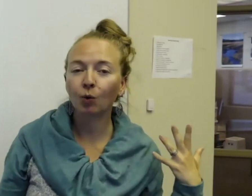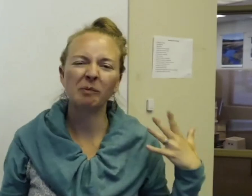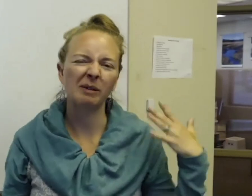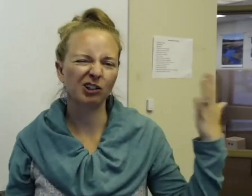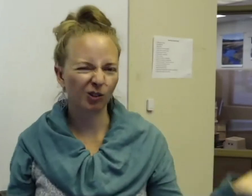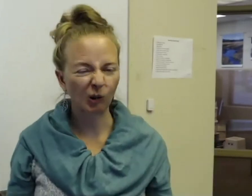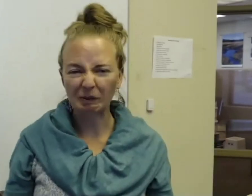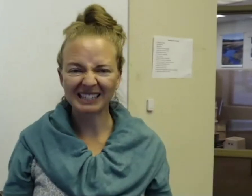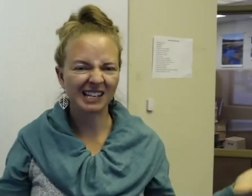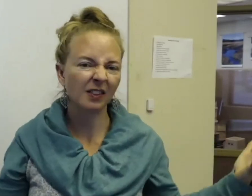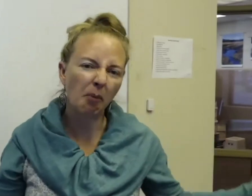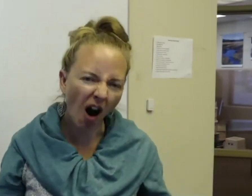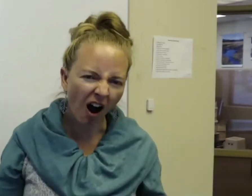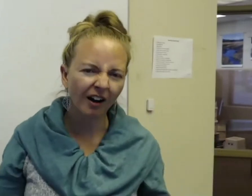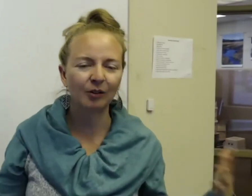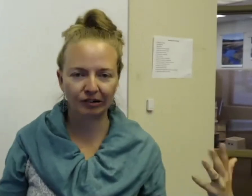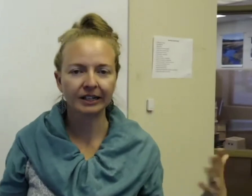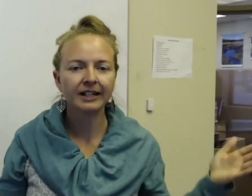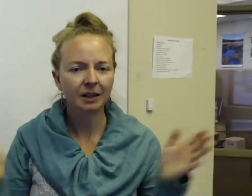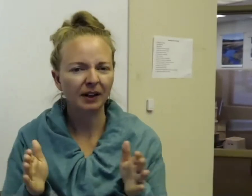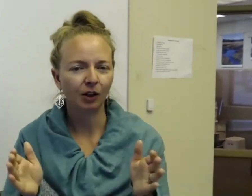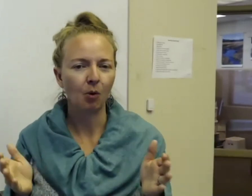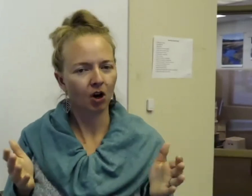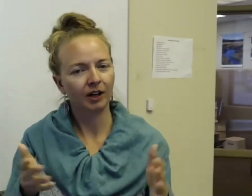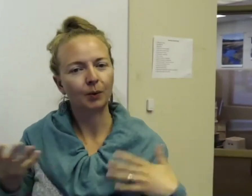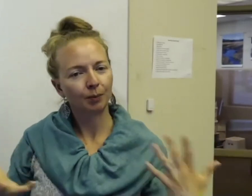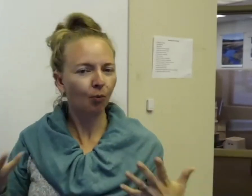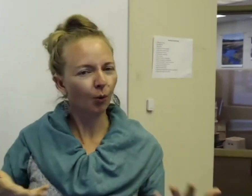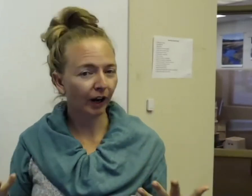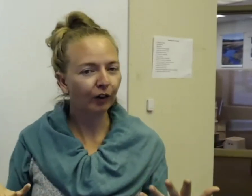or maybe a turtle you might see in the pond, or something a little more, in a more regular